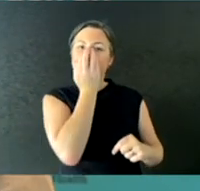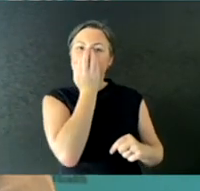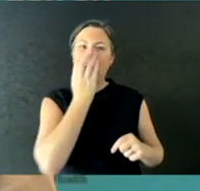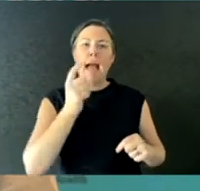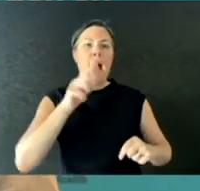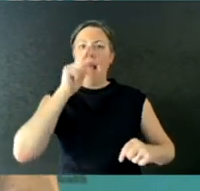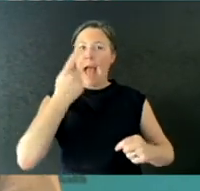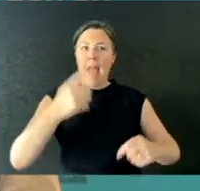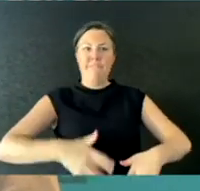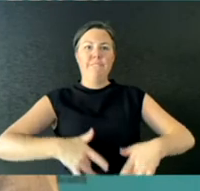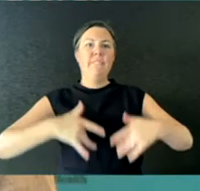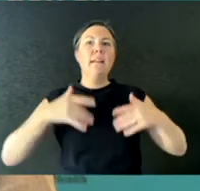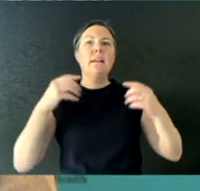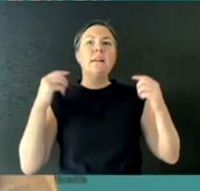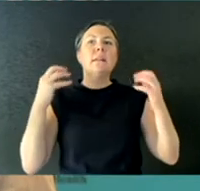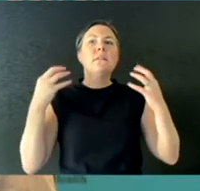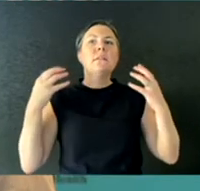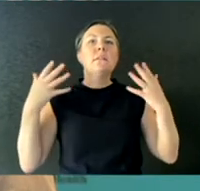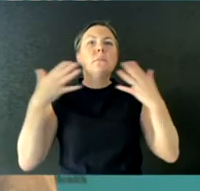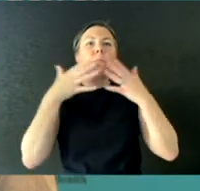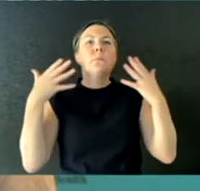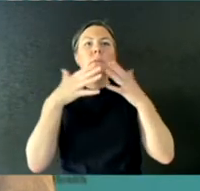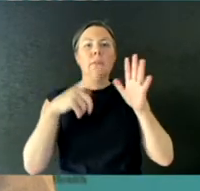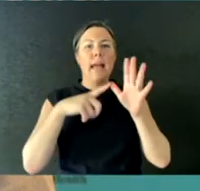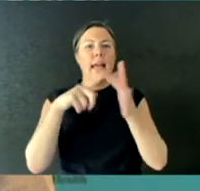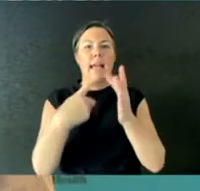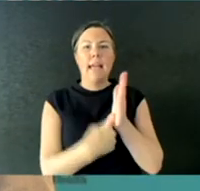Easy for people with glasses, of course, because they'll fog up.